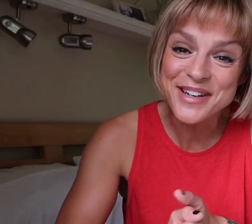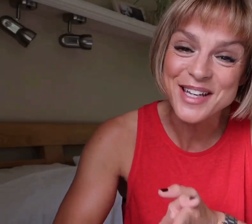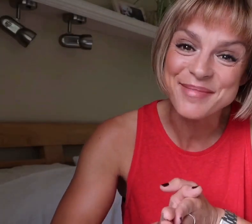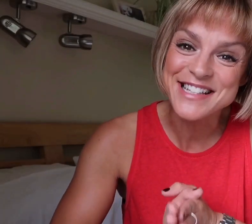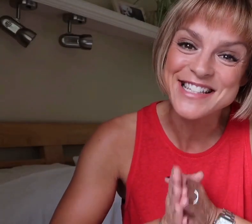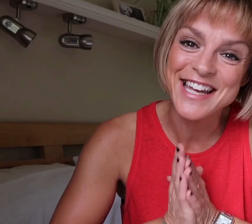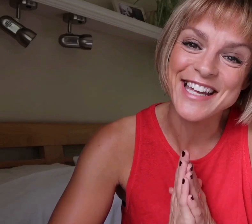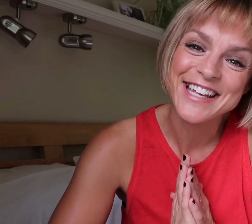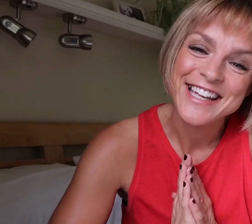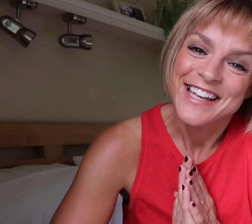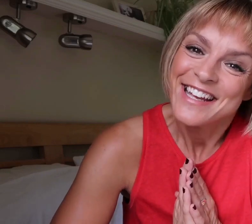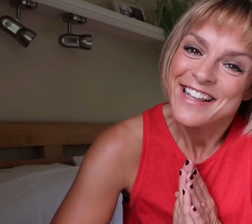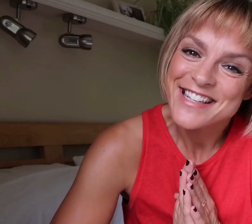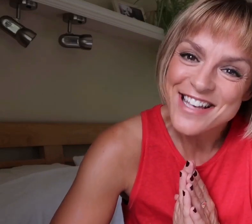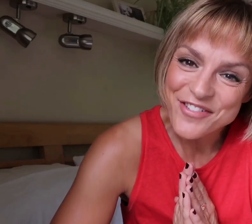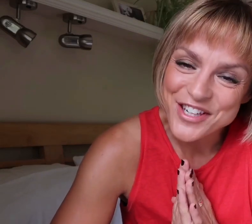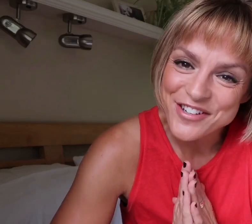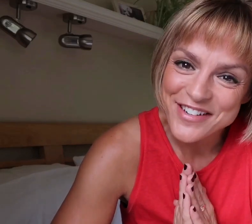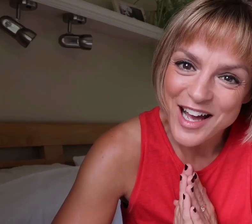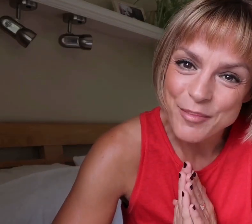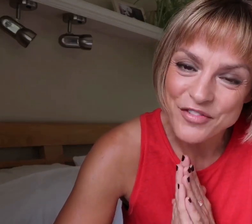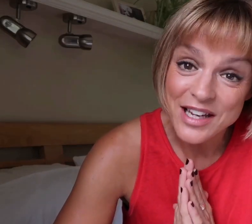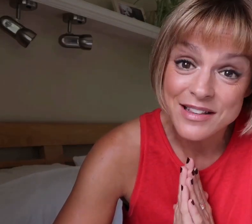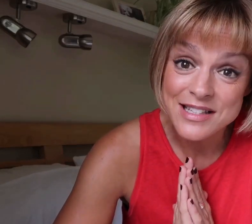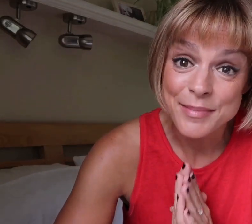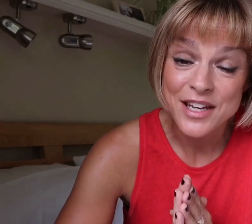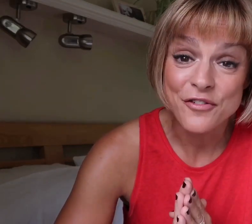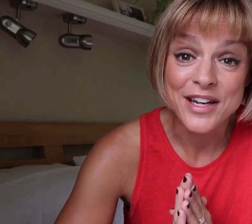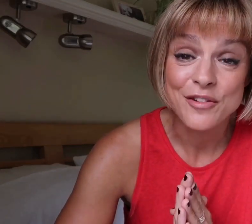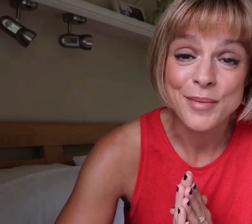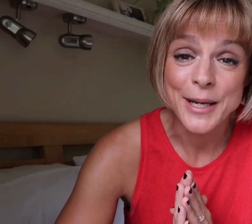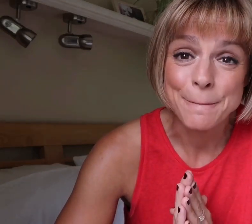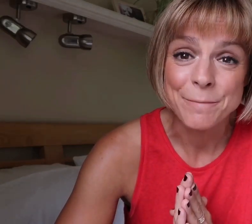joining me today. This afternoon I'm off to London to meet a friend of mine a